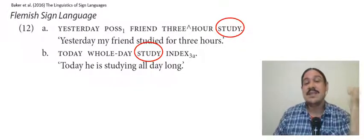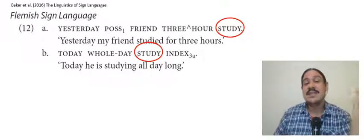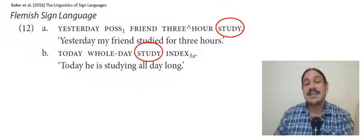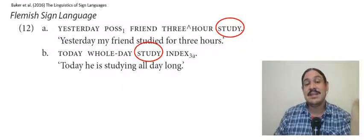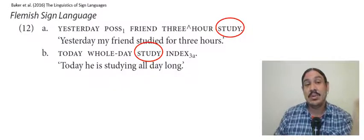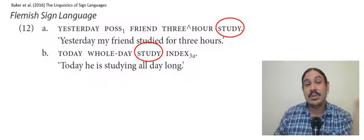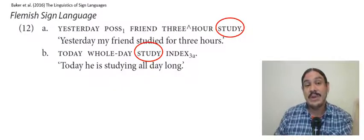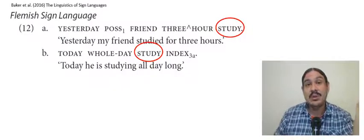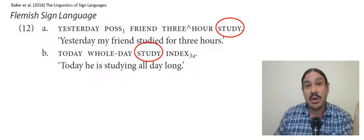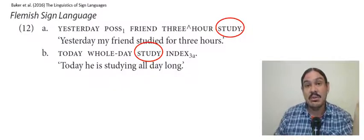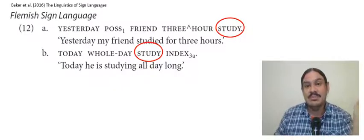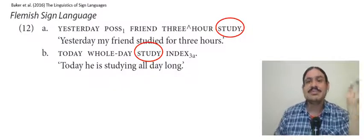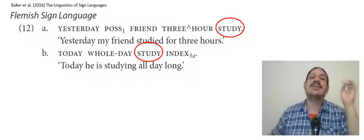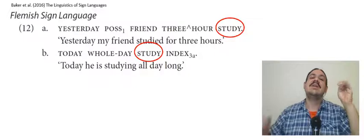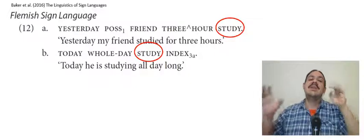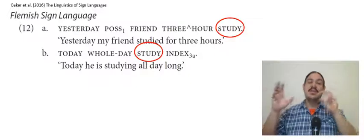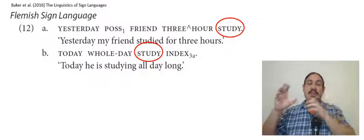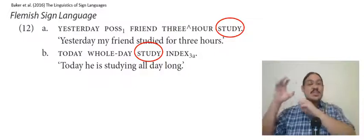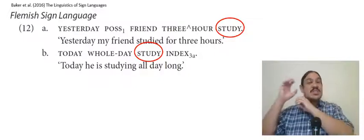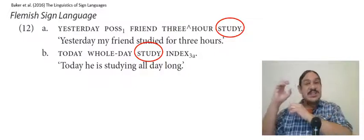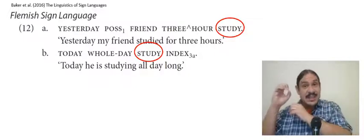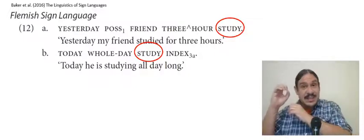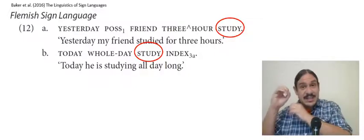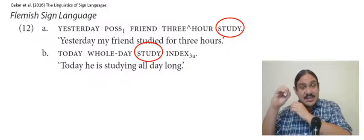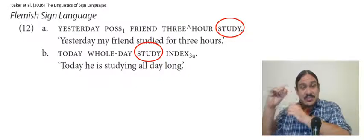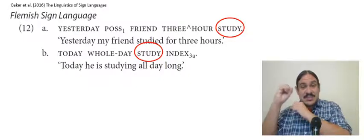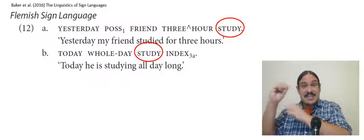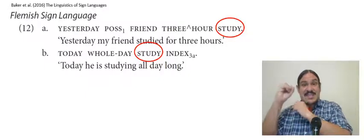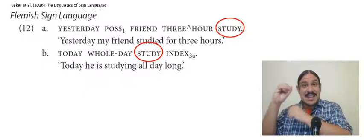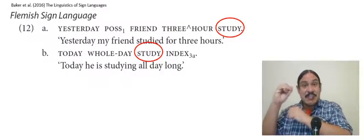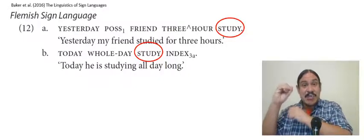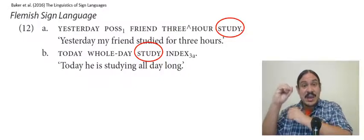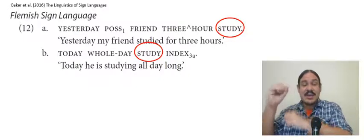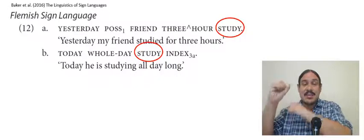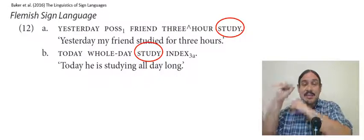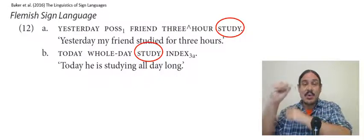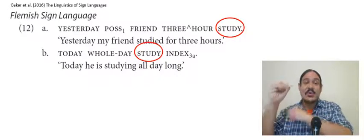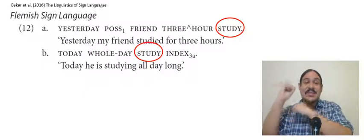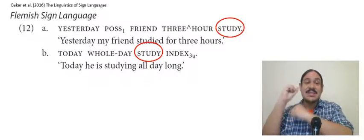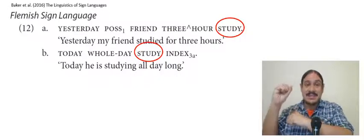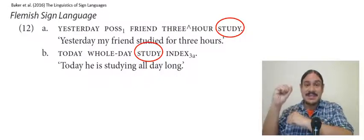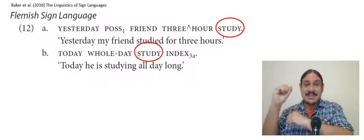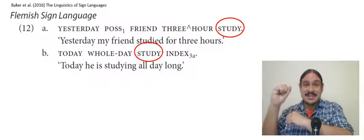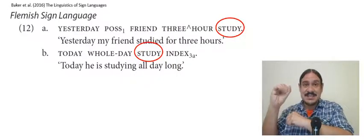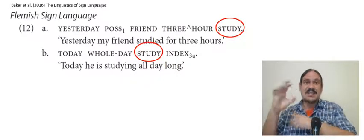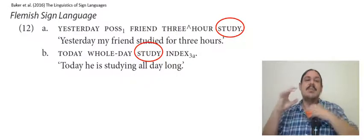is the adverb yesterday or the adverb today